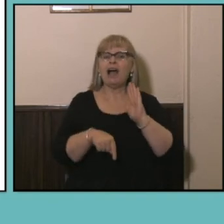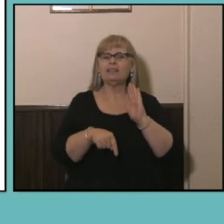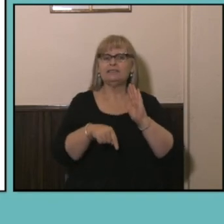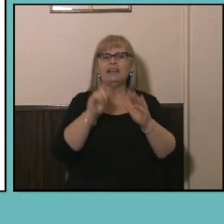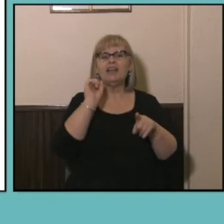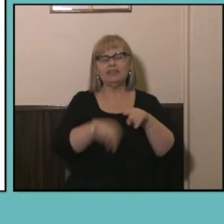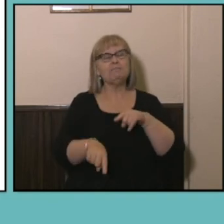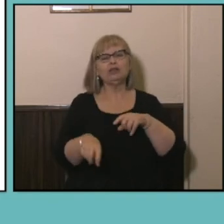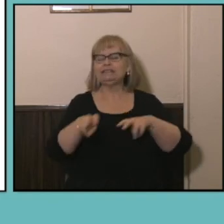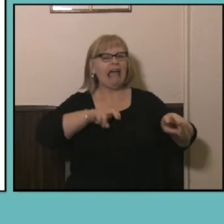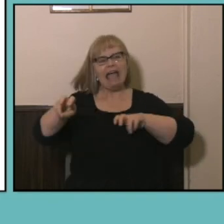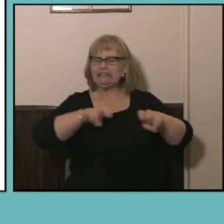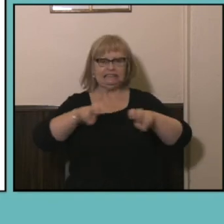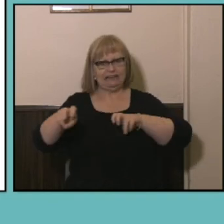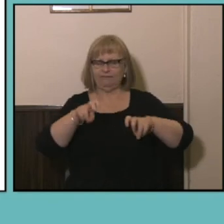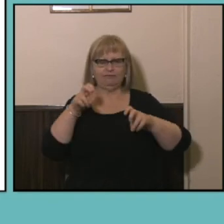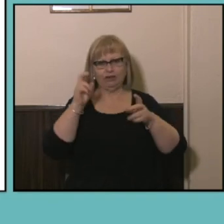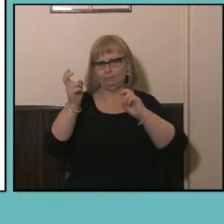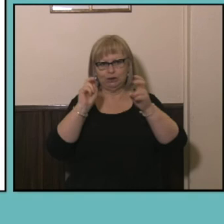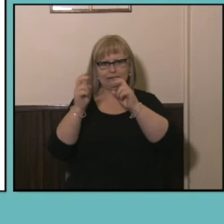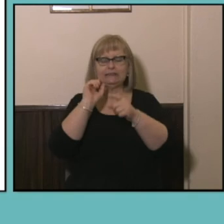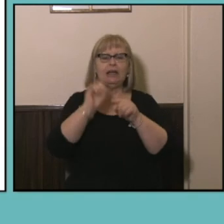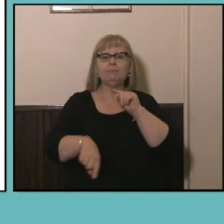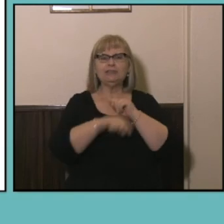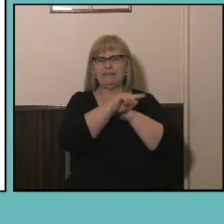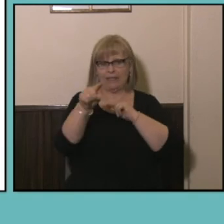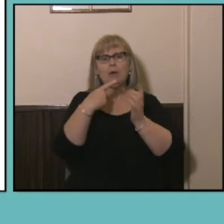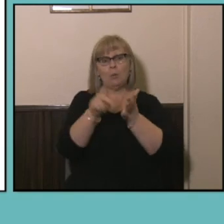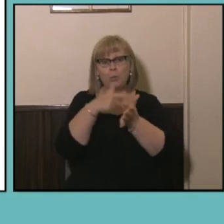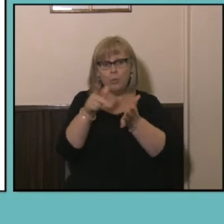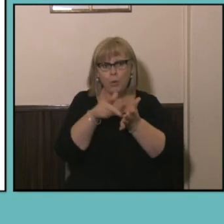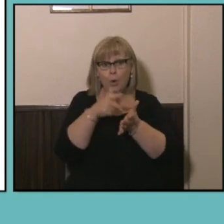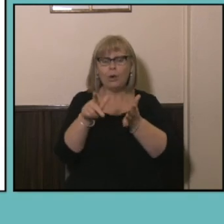most active communities with about 8 percent of workers walking or cycling.